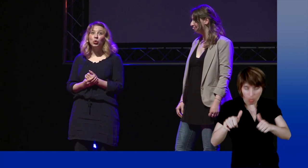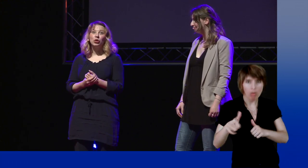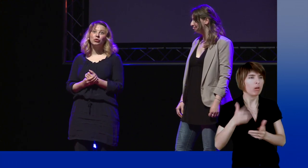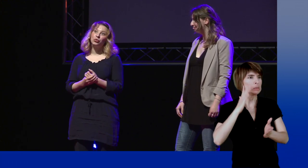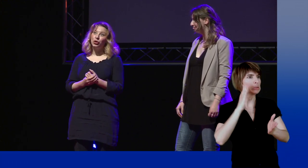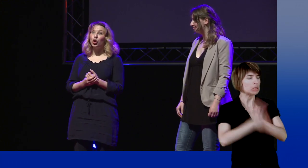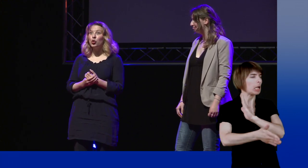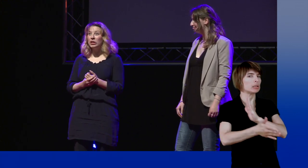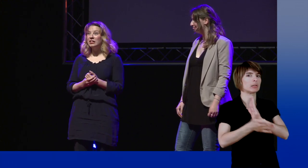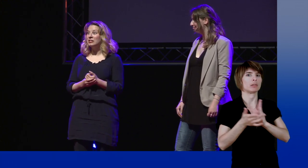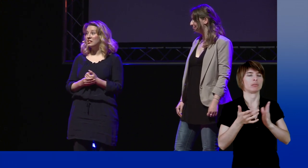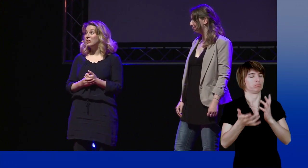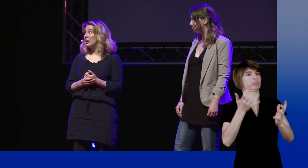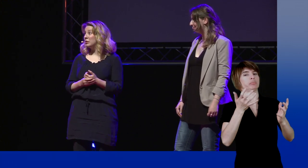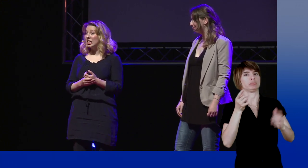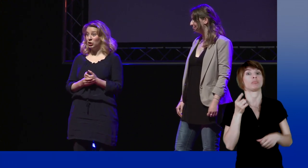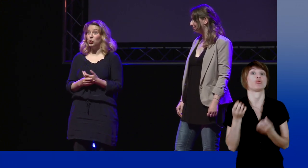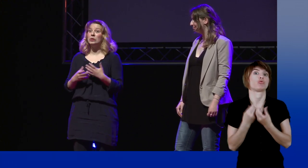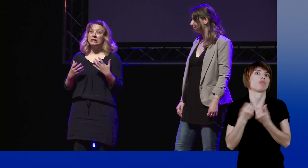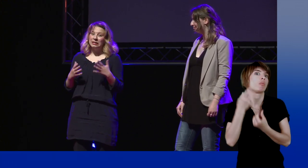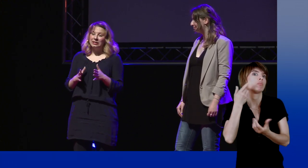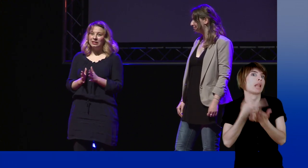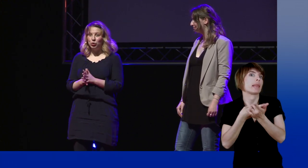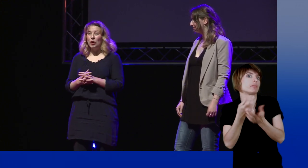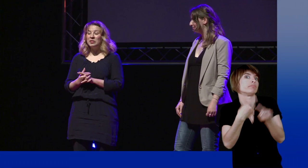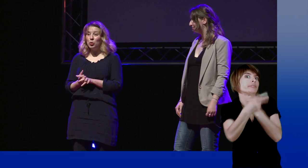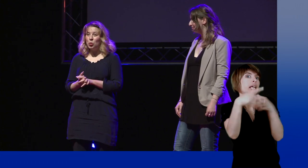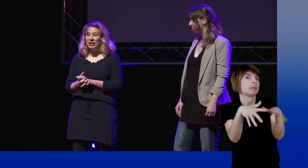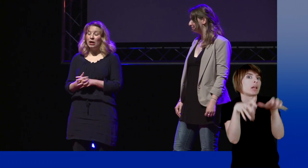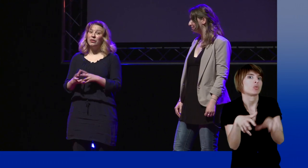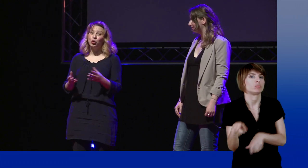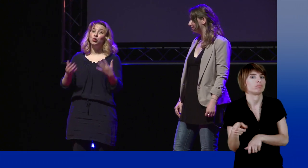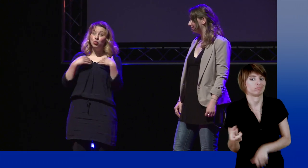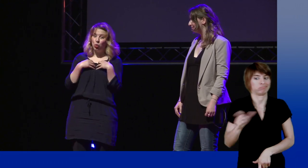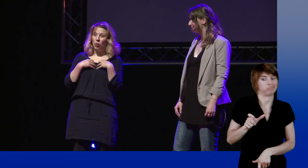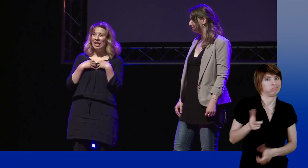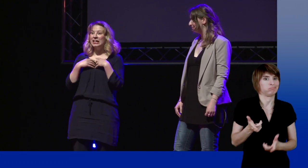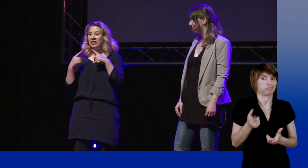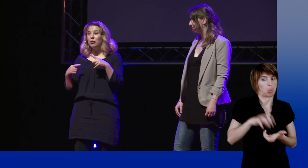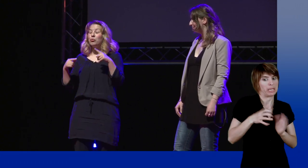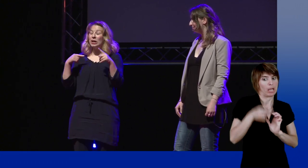In the mail they write to authorities, it is often a little complicated. So we have to rewrite it